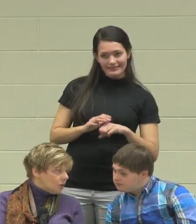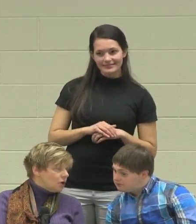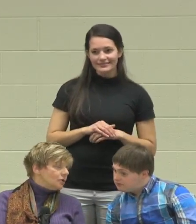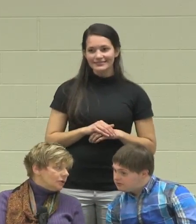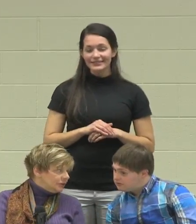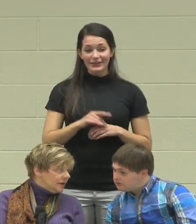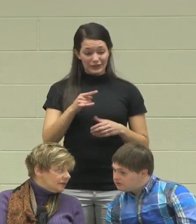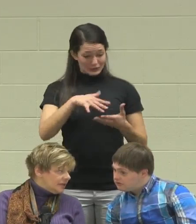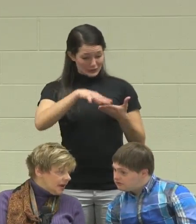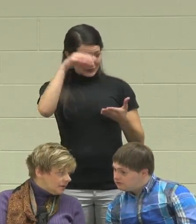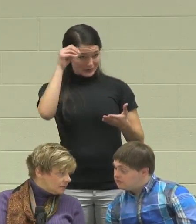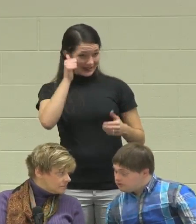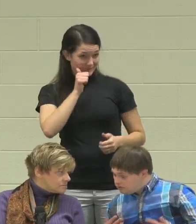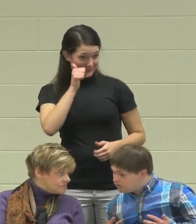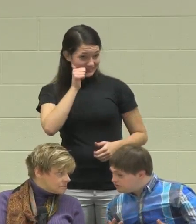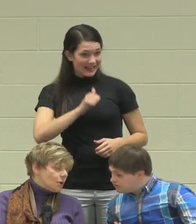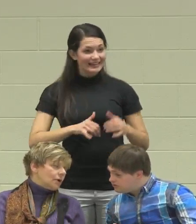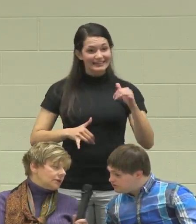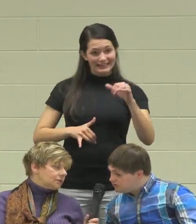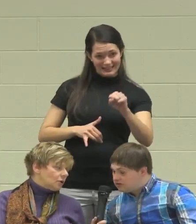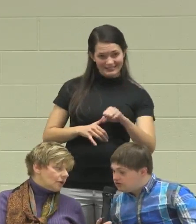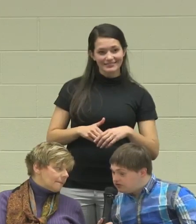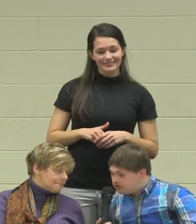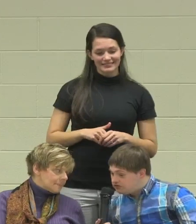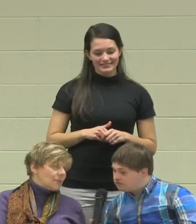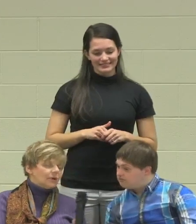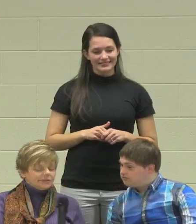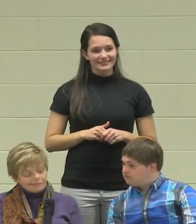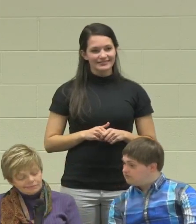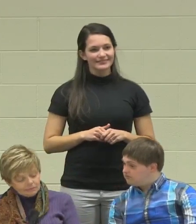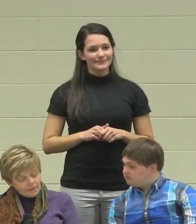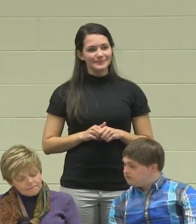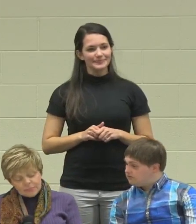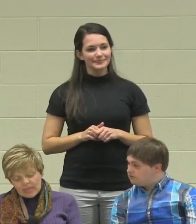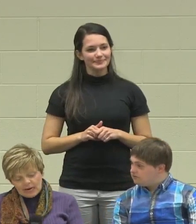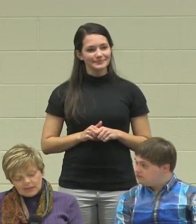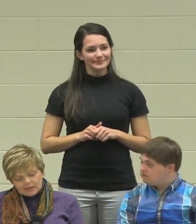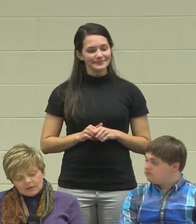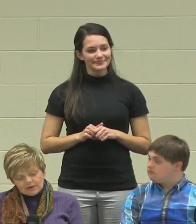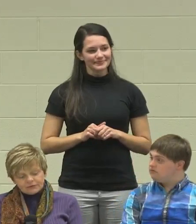Are you learning everyday? "Yes, yes."